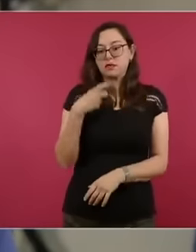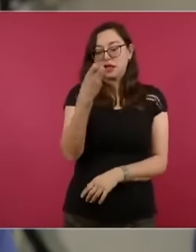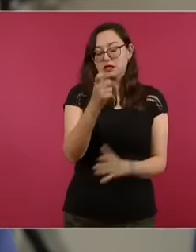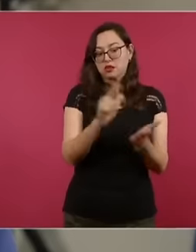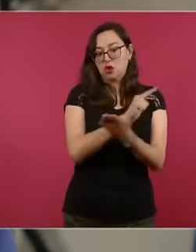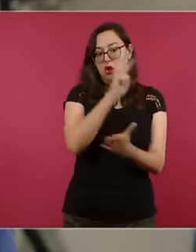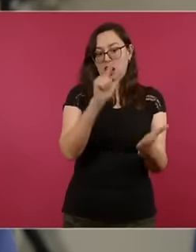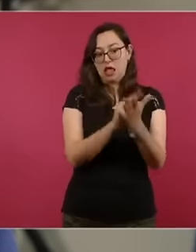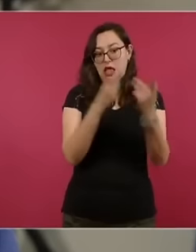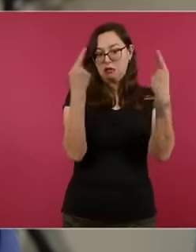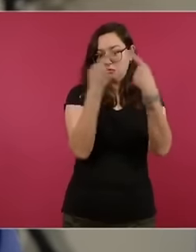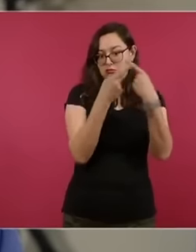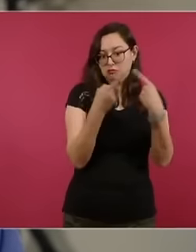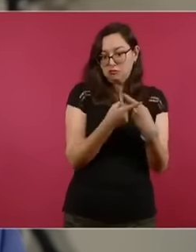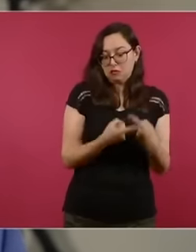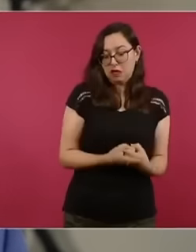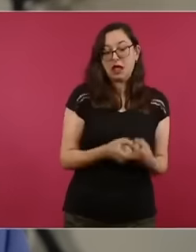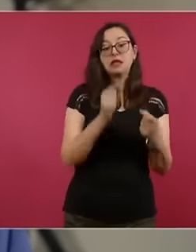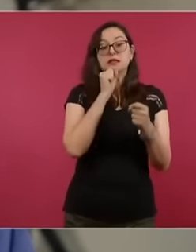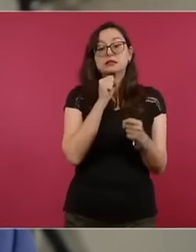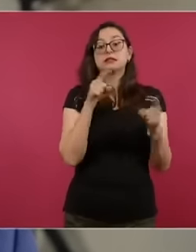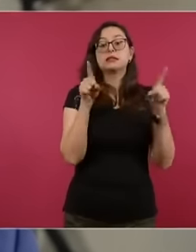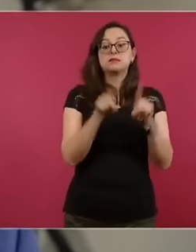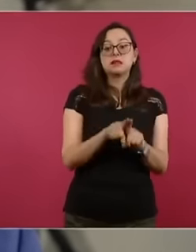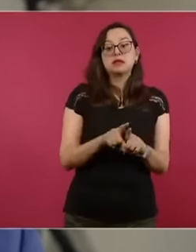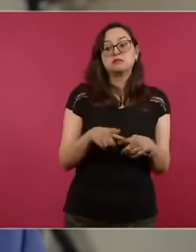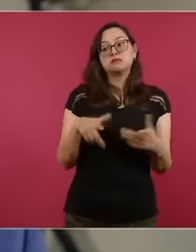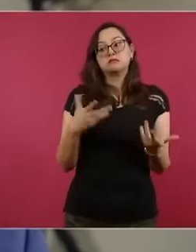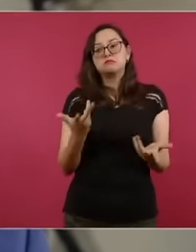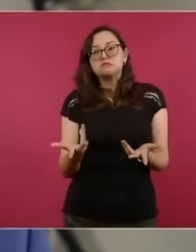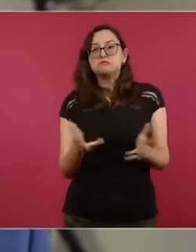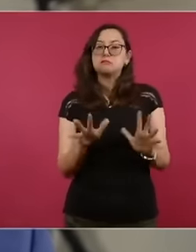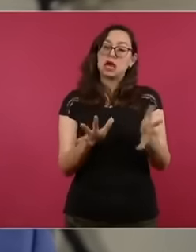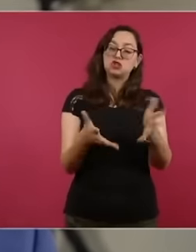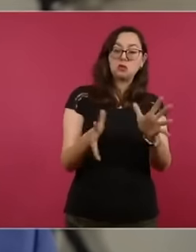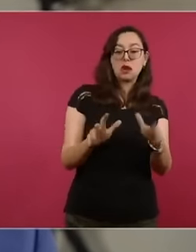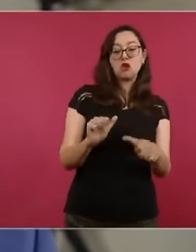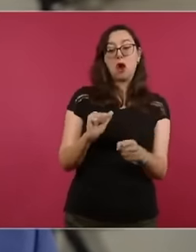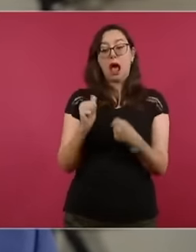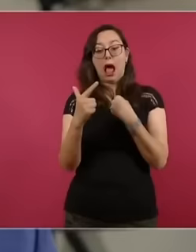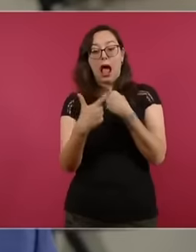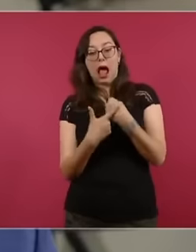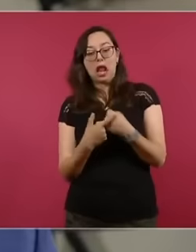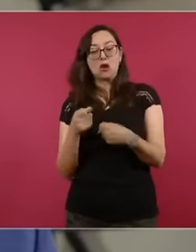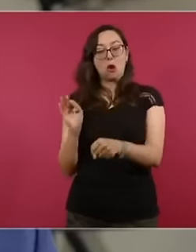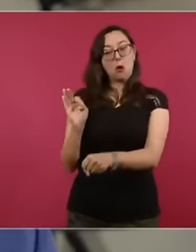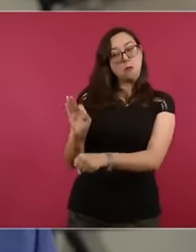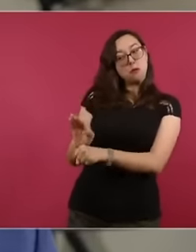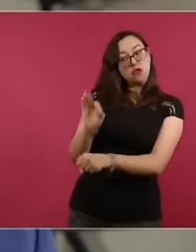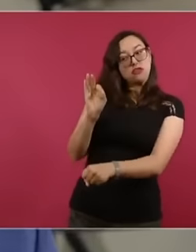and also the issue of favoring one side in some way is what has been done since it is what